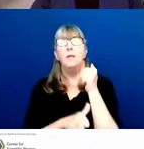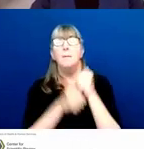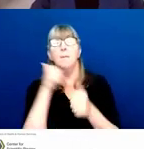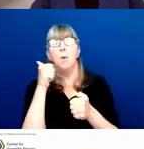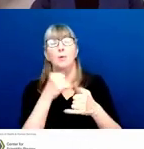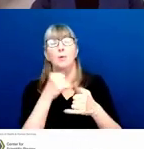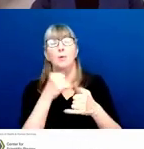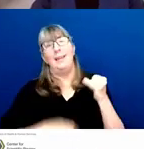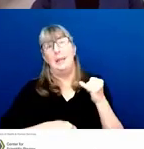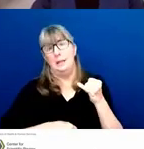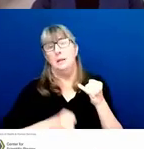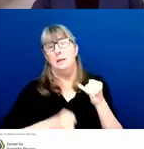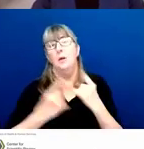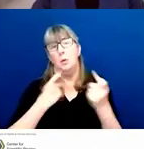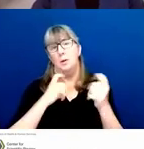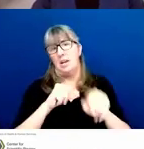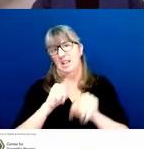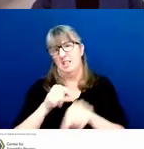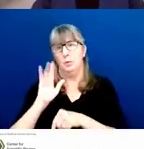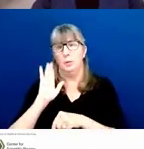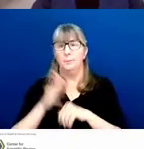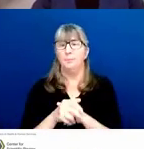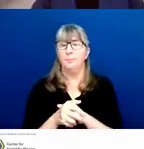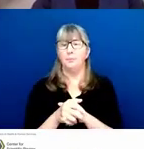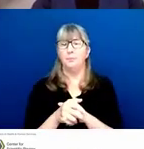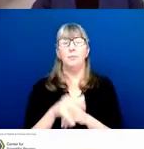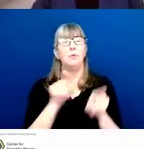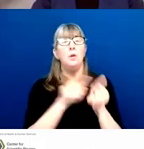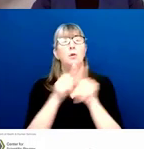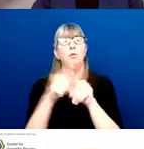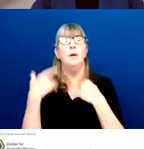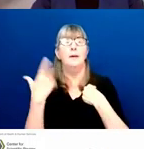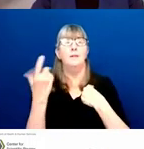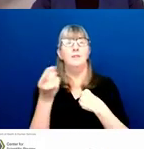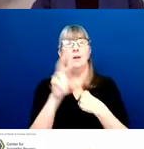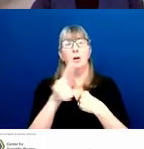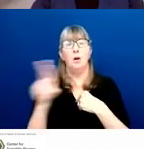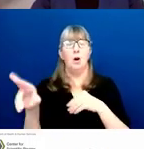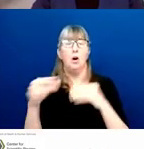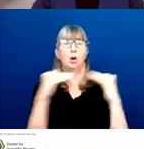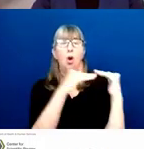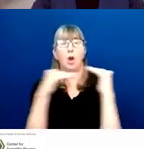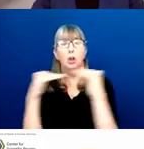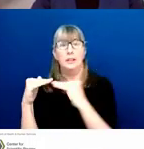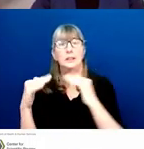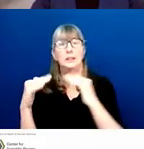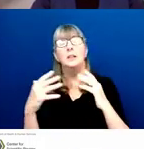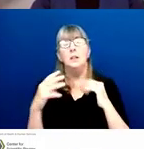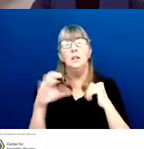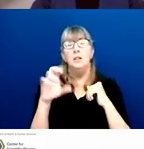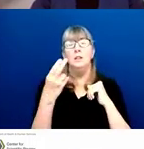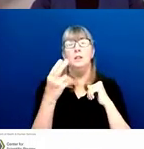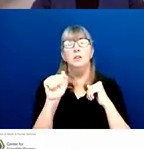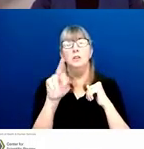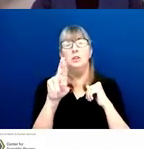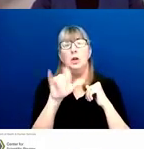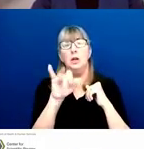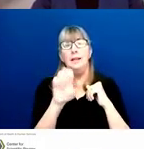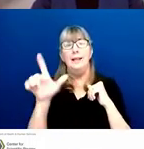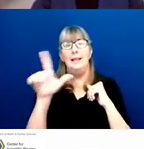And I also have here with us my DRR colleagues, Charlie Lee and Dr. Sharon Gubanich.